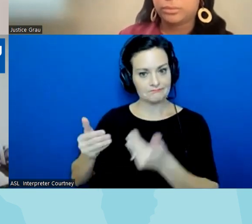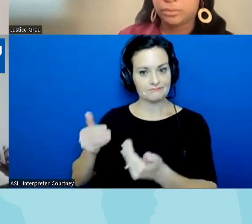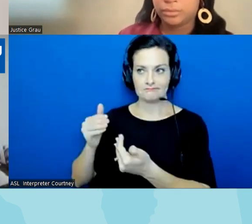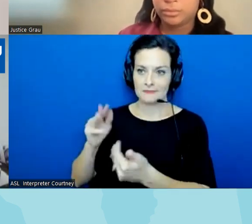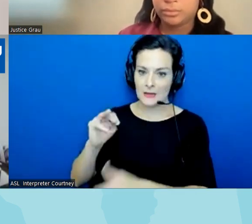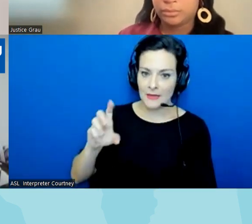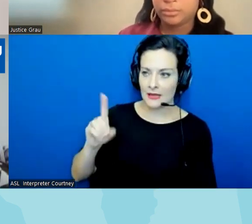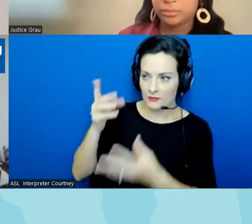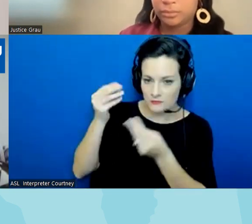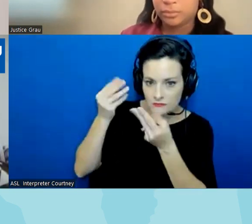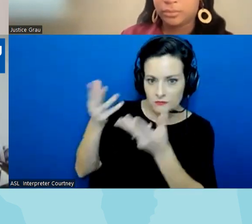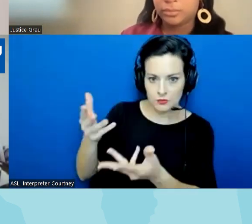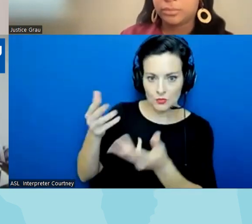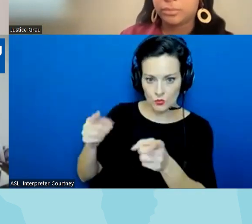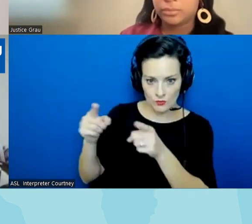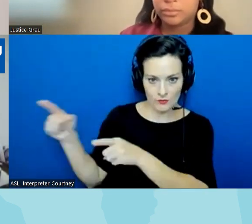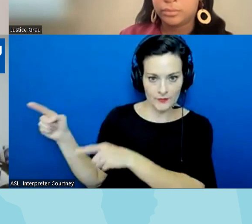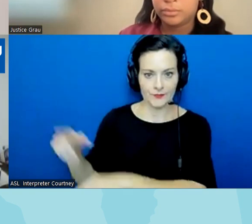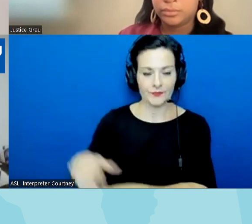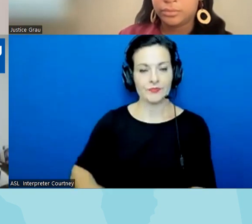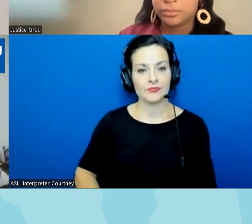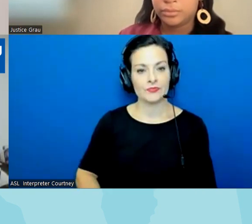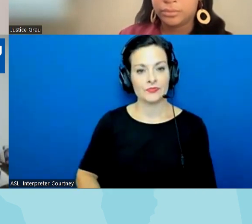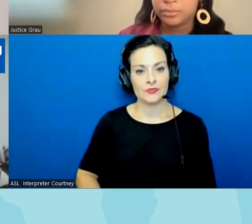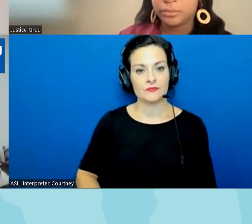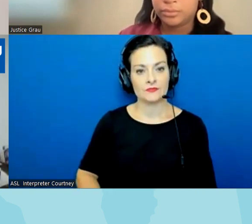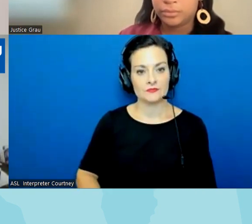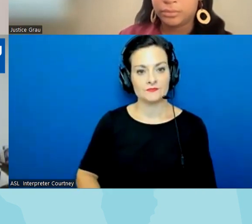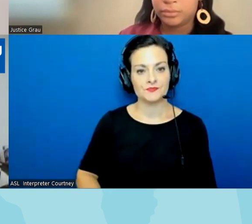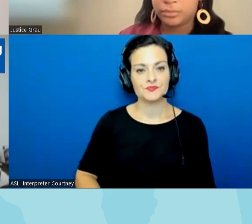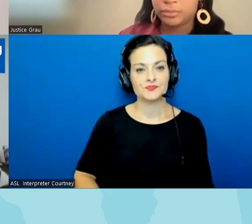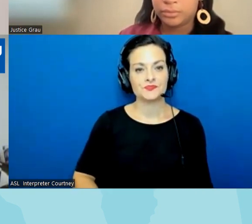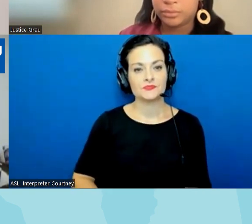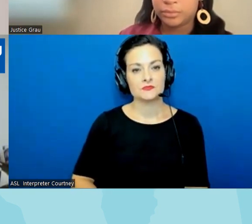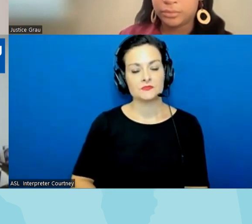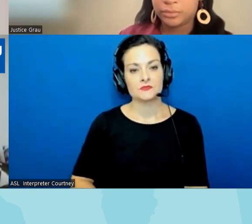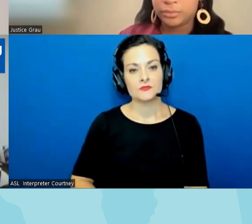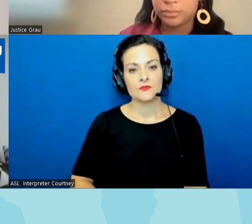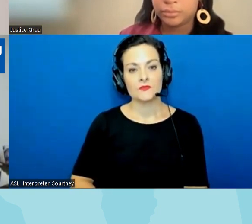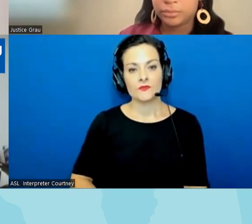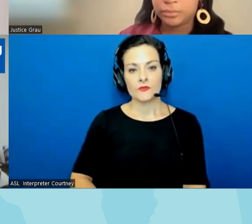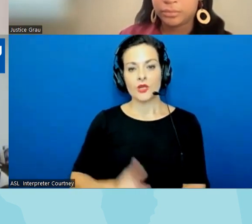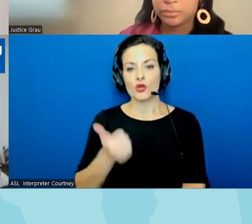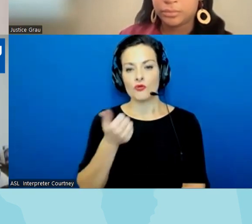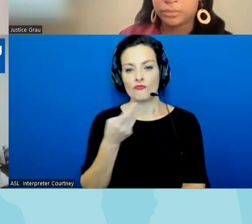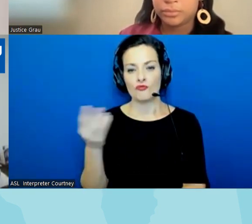that that's being lifted up um for sure and um I think just a couple more questions on ways to take